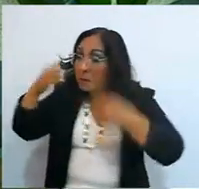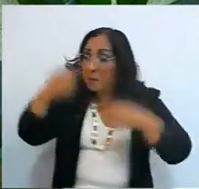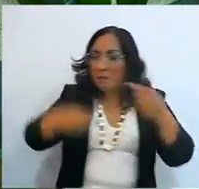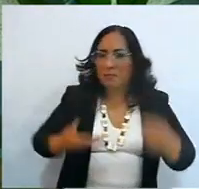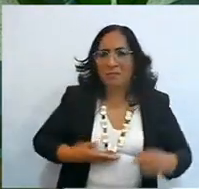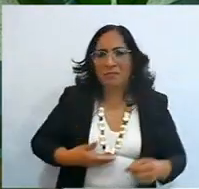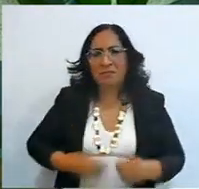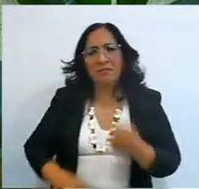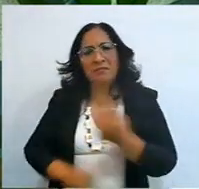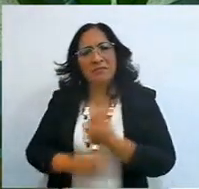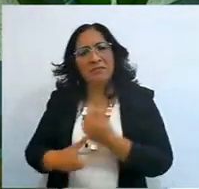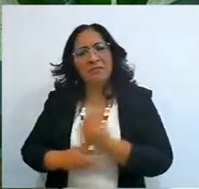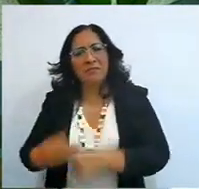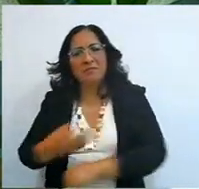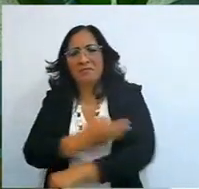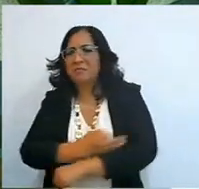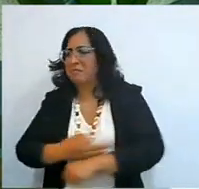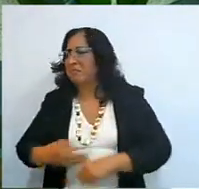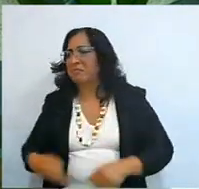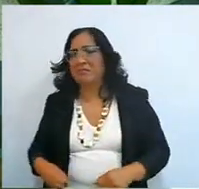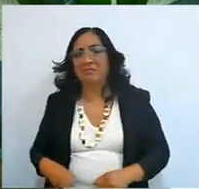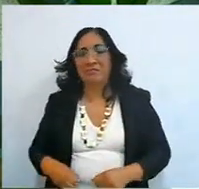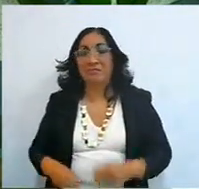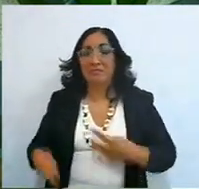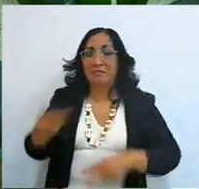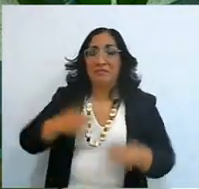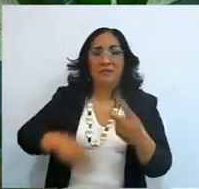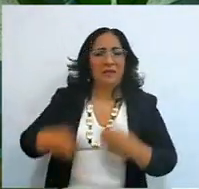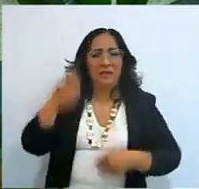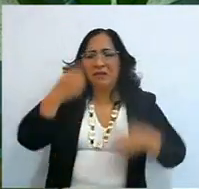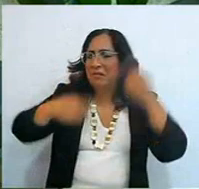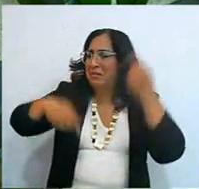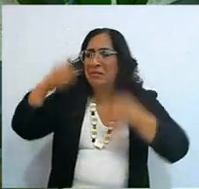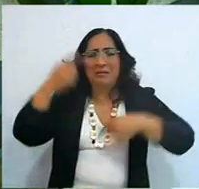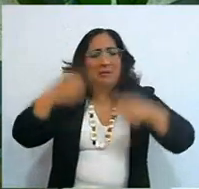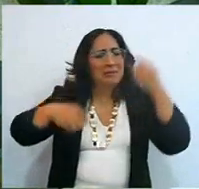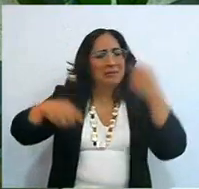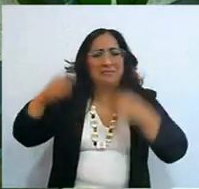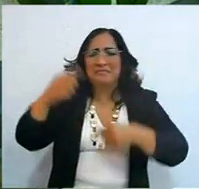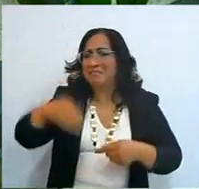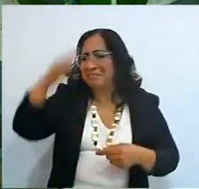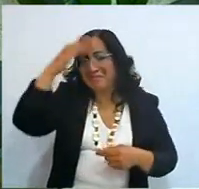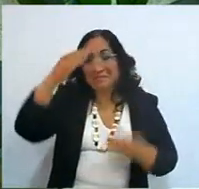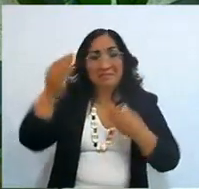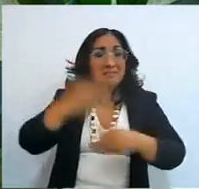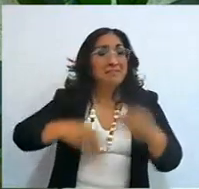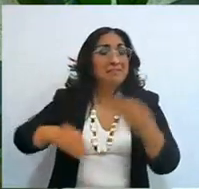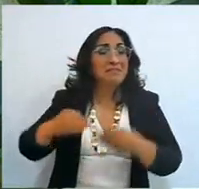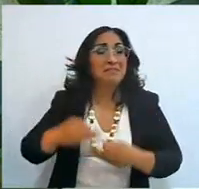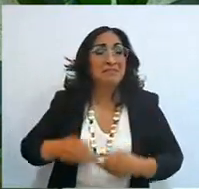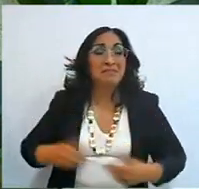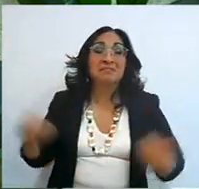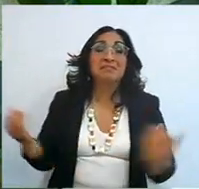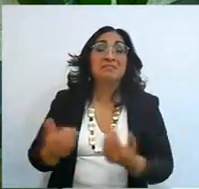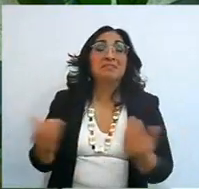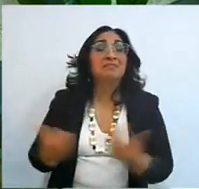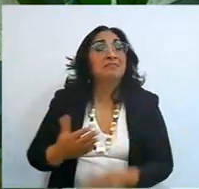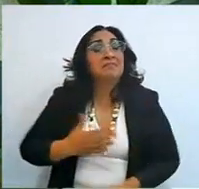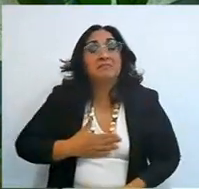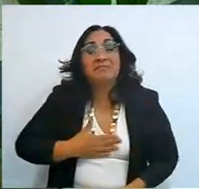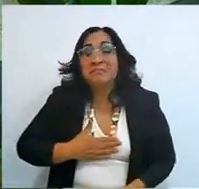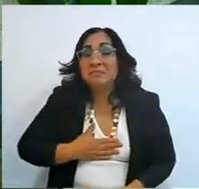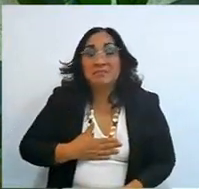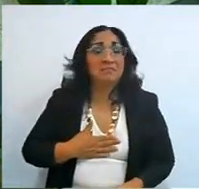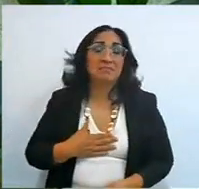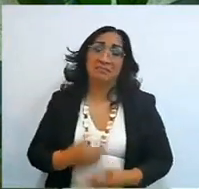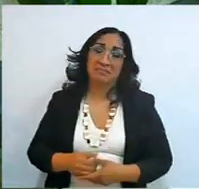and I arrived like this, like Agar, if you knew everything they did to me, chick, Iolany, no man, what a barbarity,